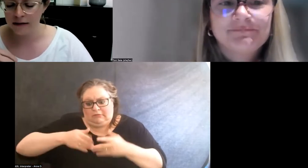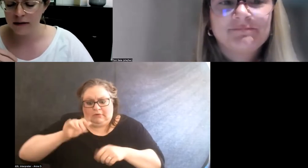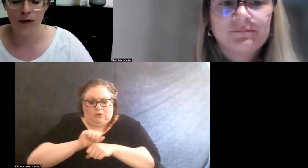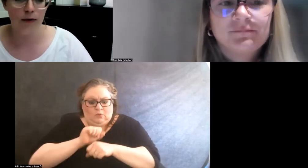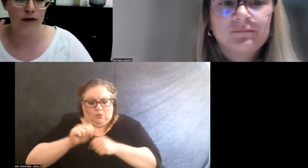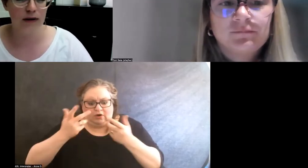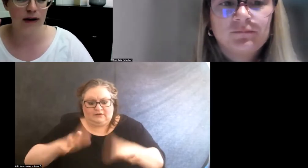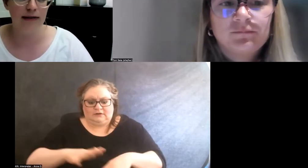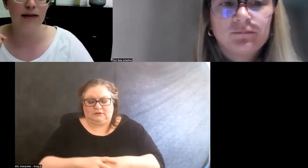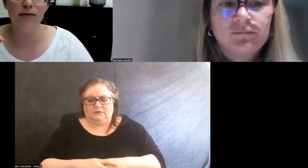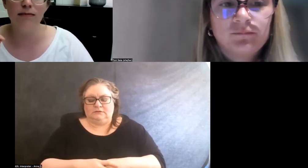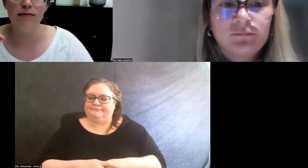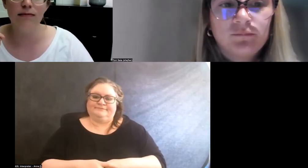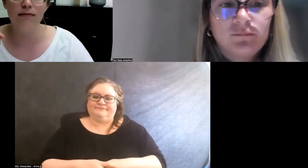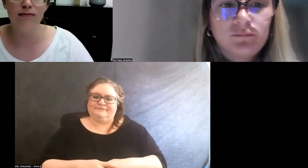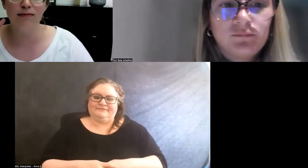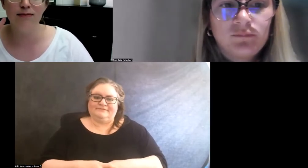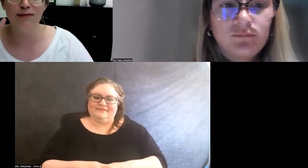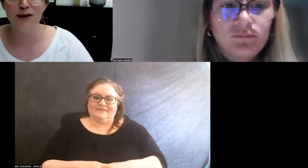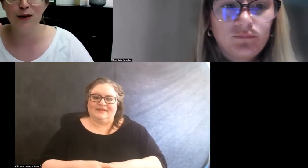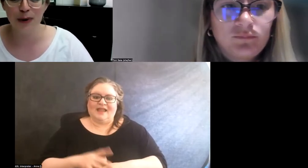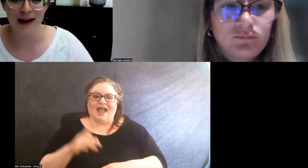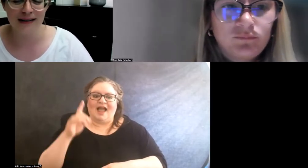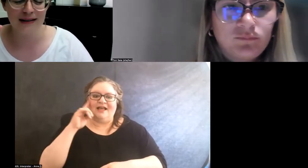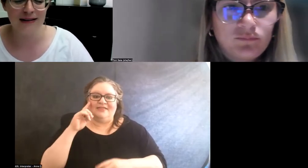And so I think two practices